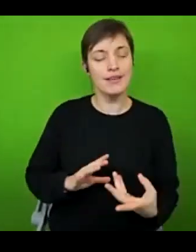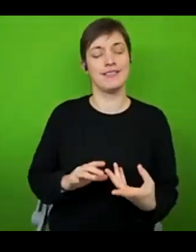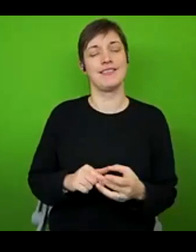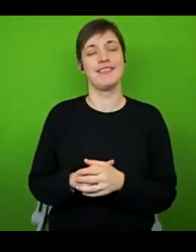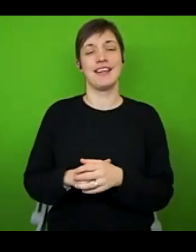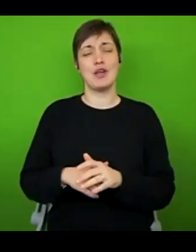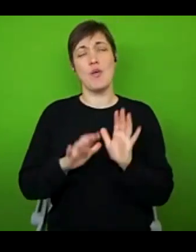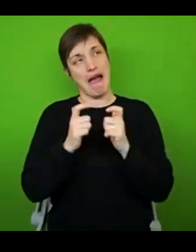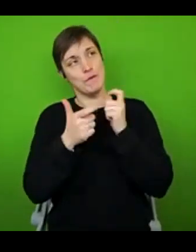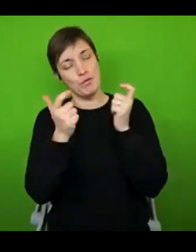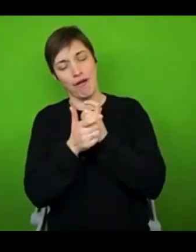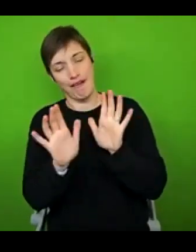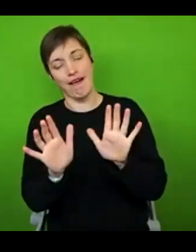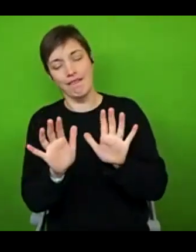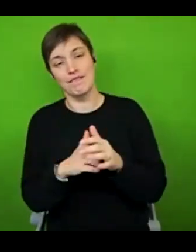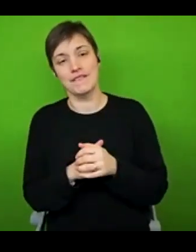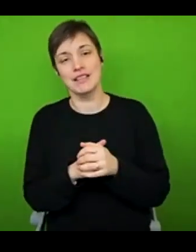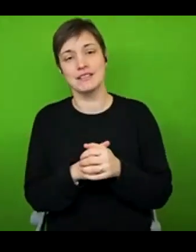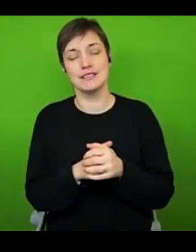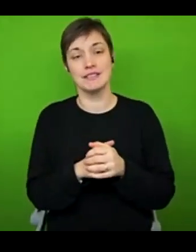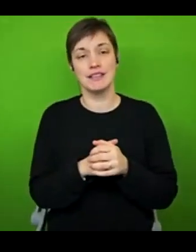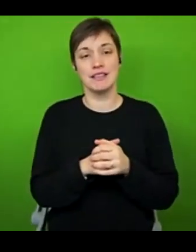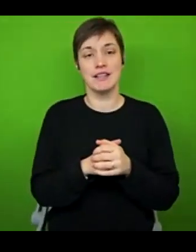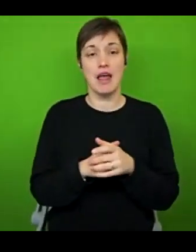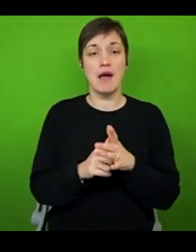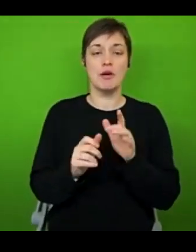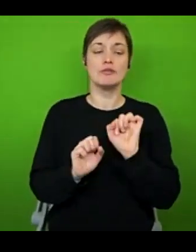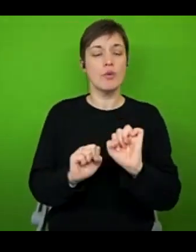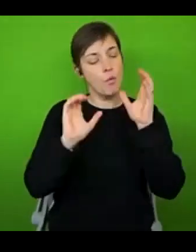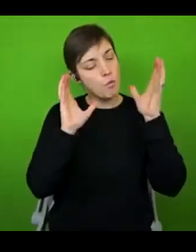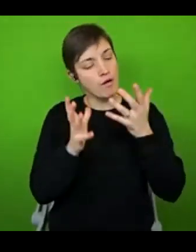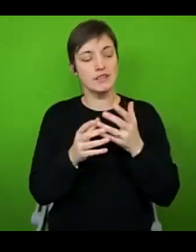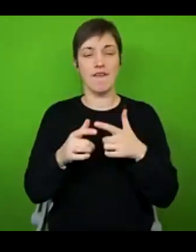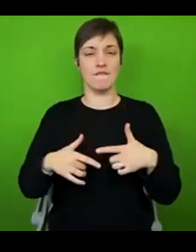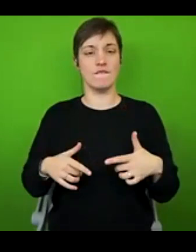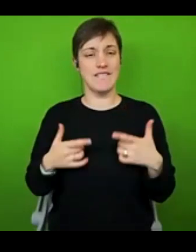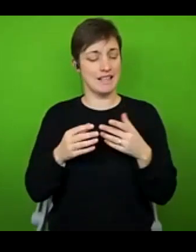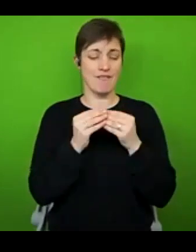I promise you but also your worries and your feelings are so valid and I'm so sorry, you're experiencing that in